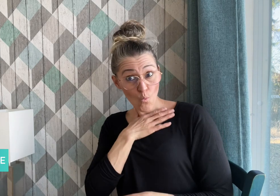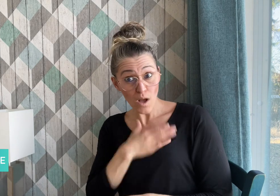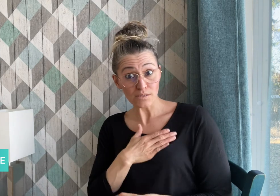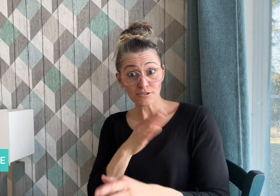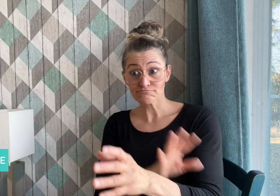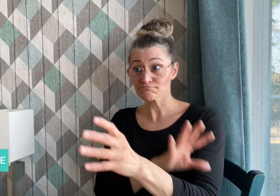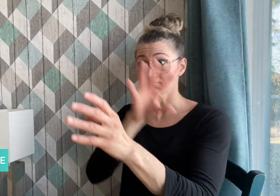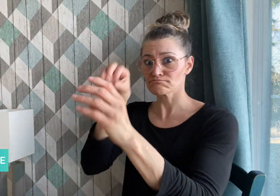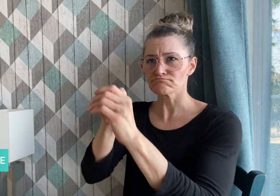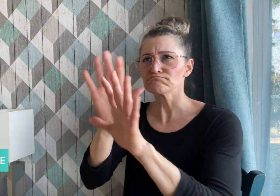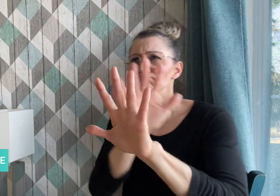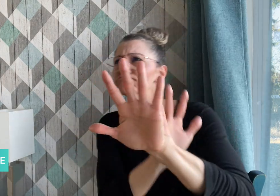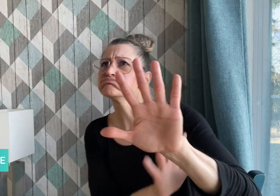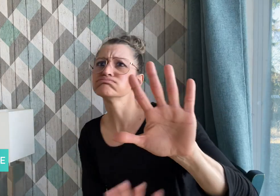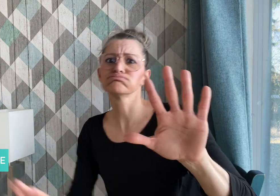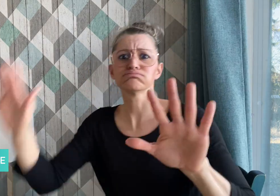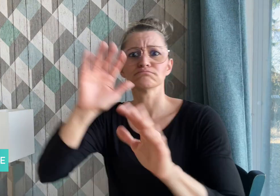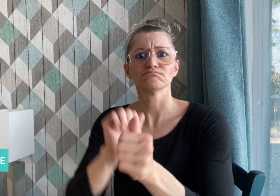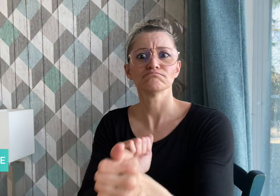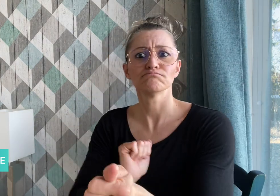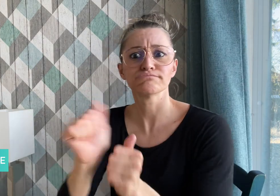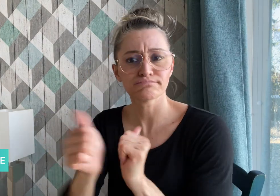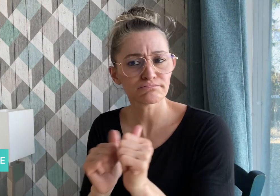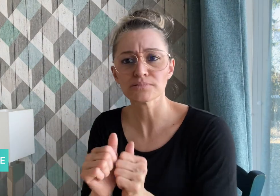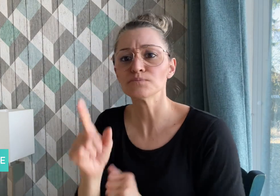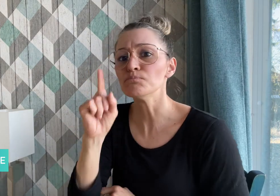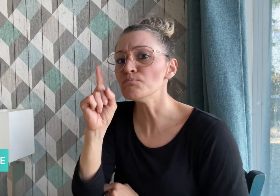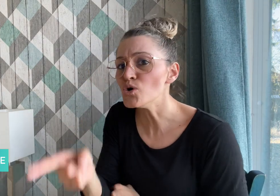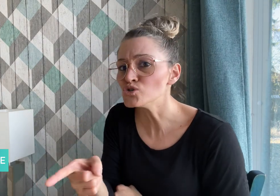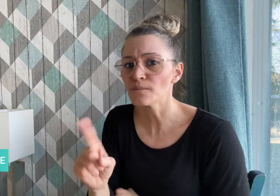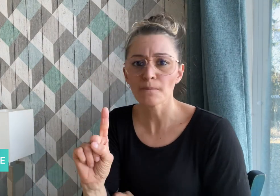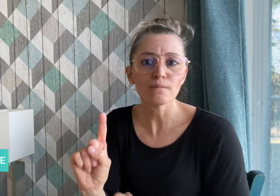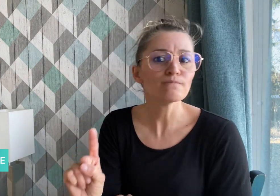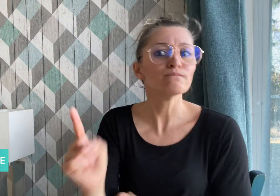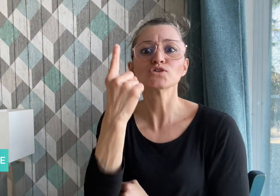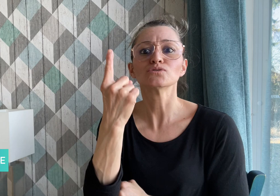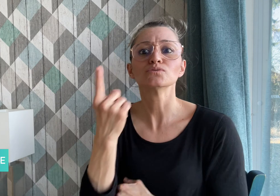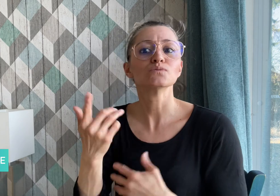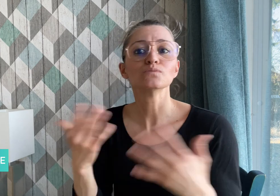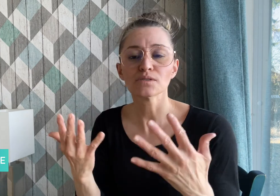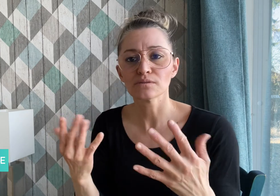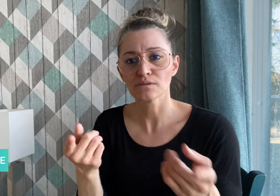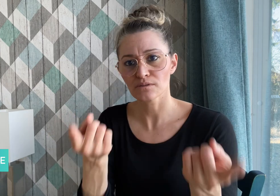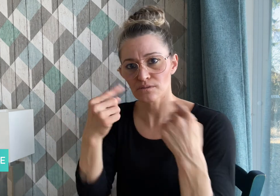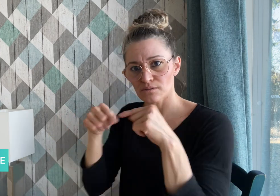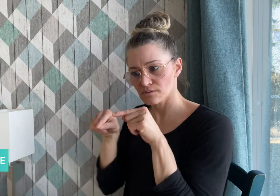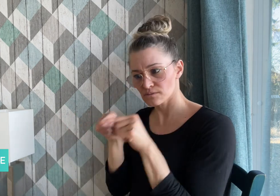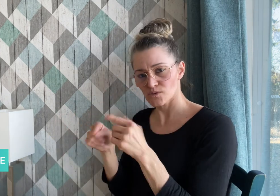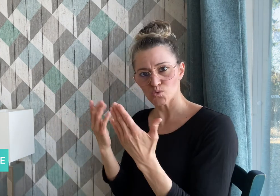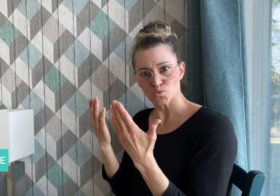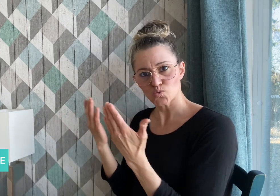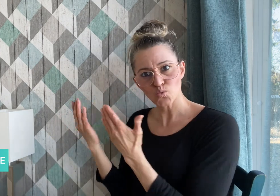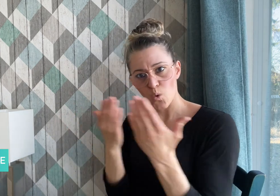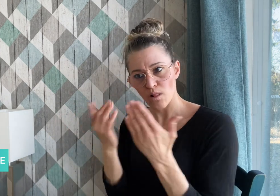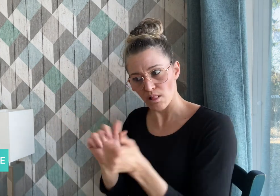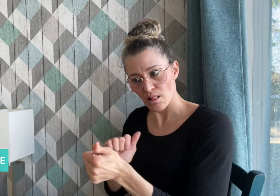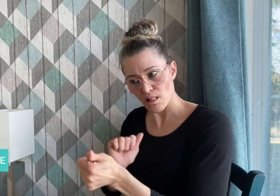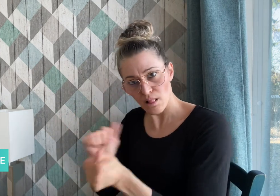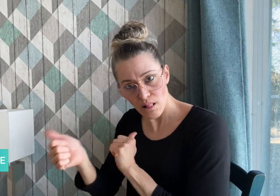have to compete on the school level or through a local